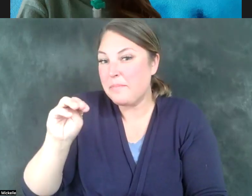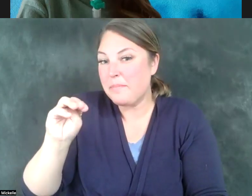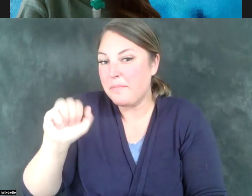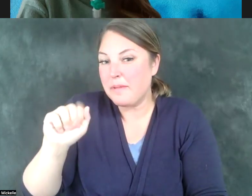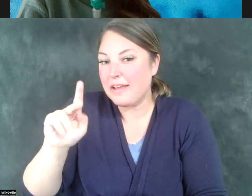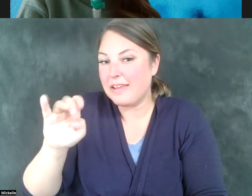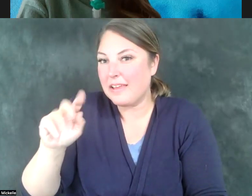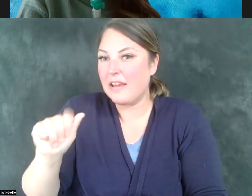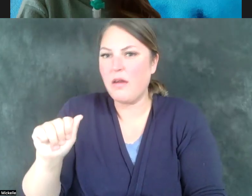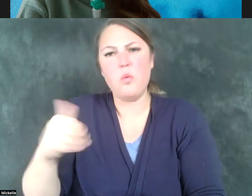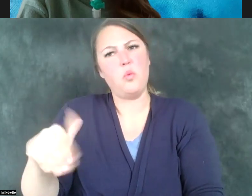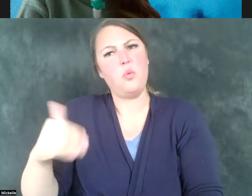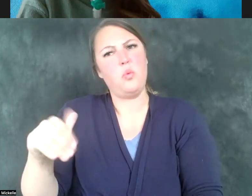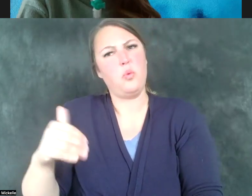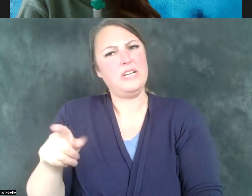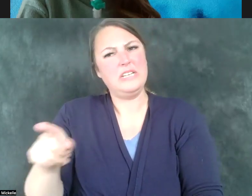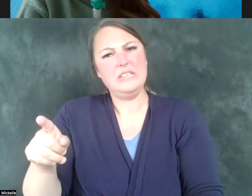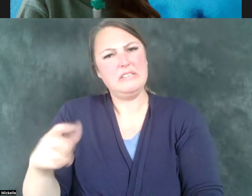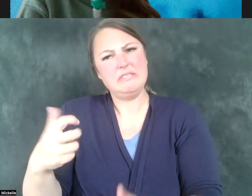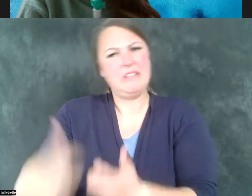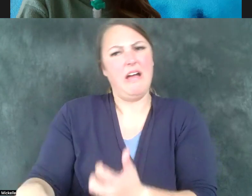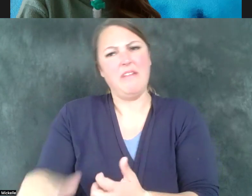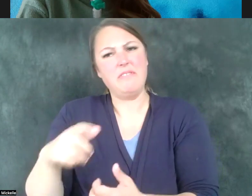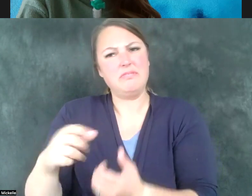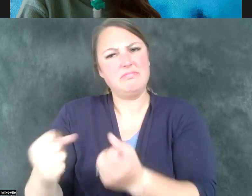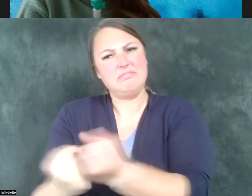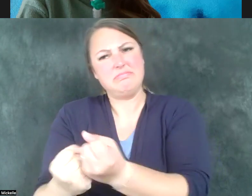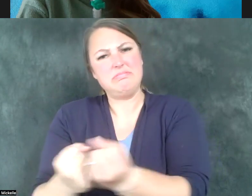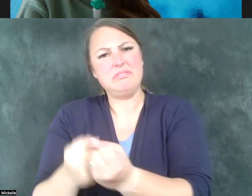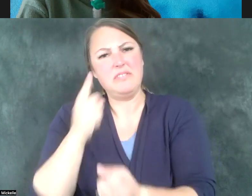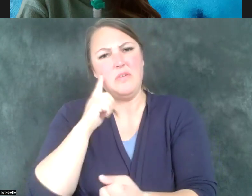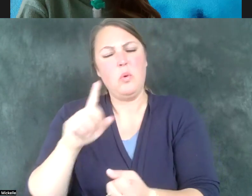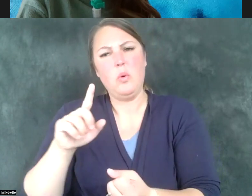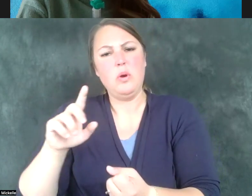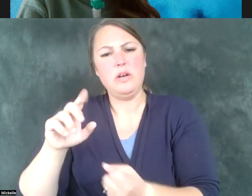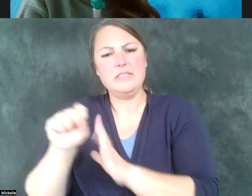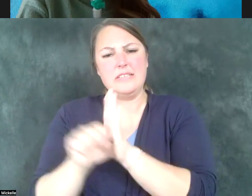advocate for the state of Utah. He served as an assistant attorney general for many